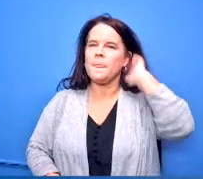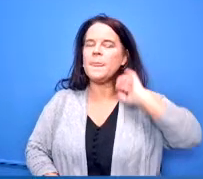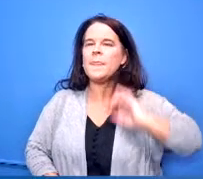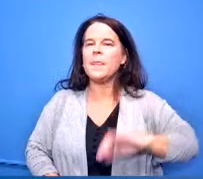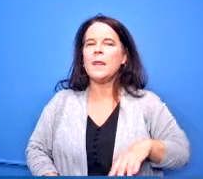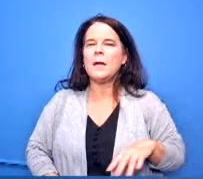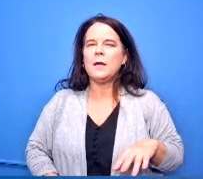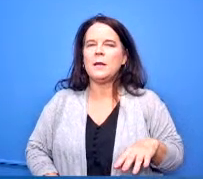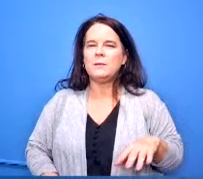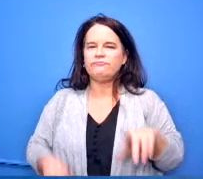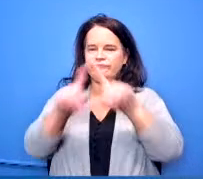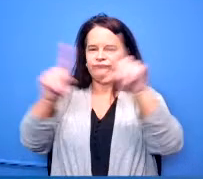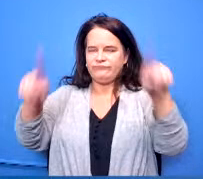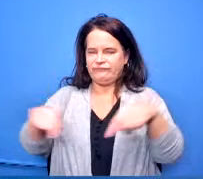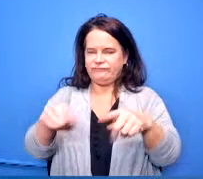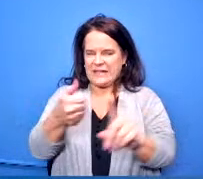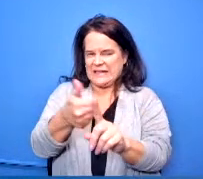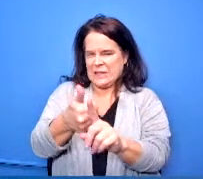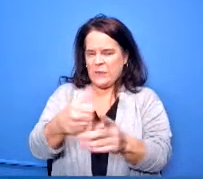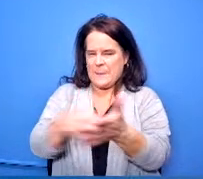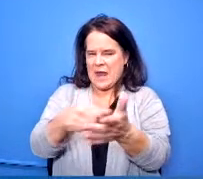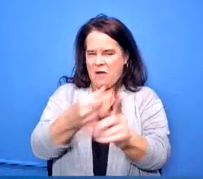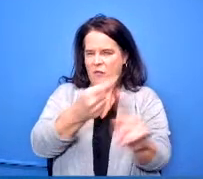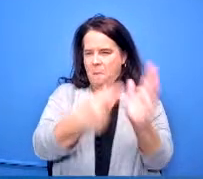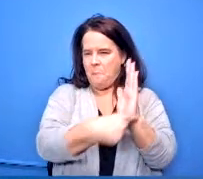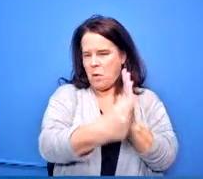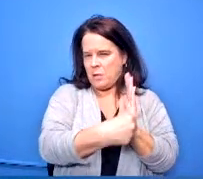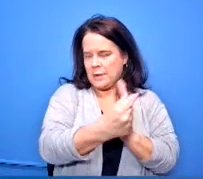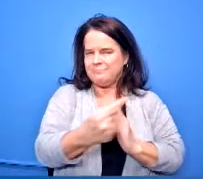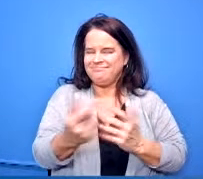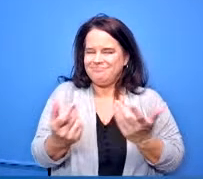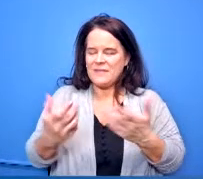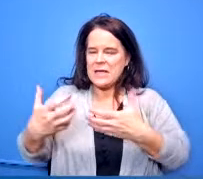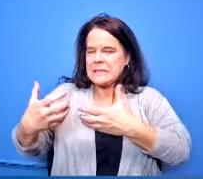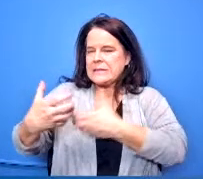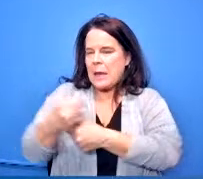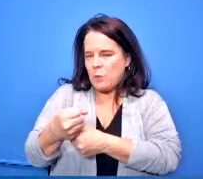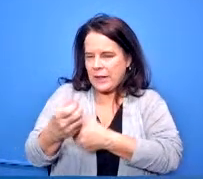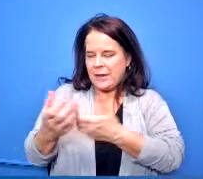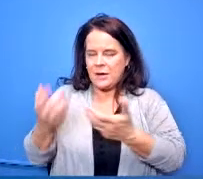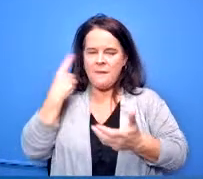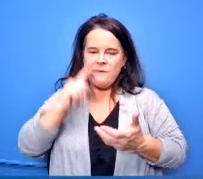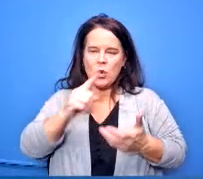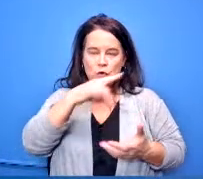out of the booklet which is really a summary for kids a summary for parents and teachers